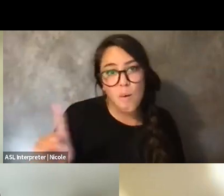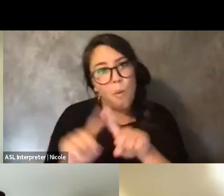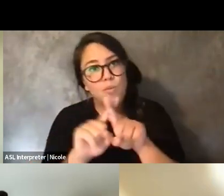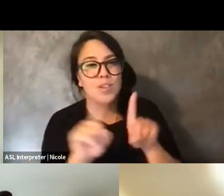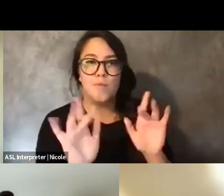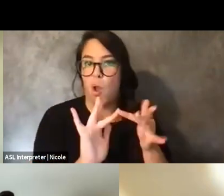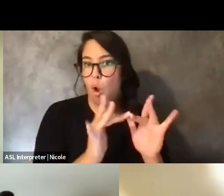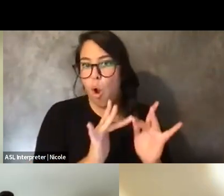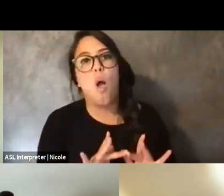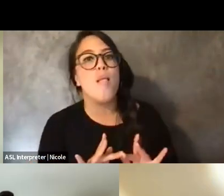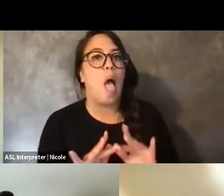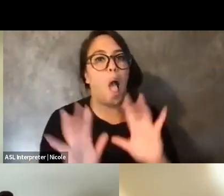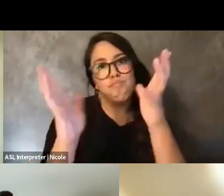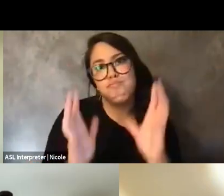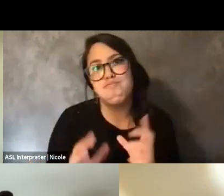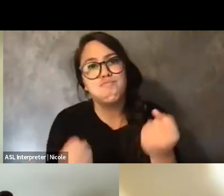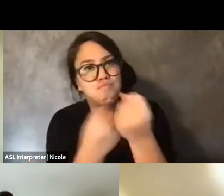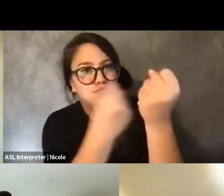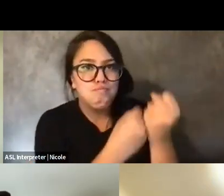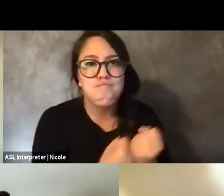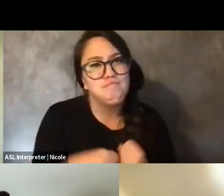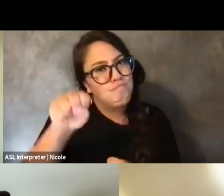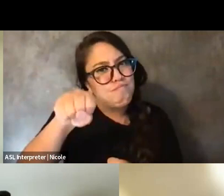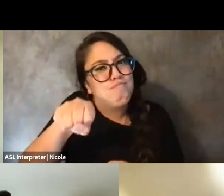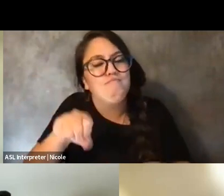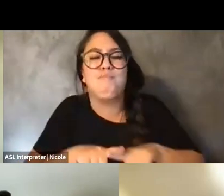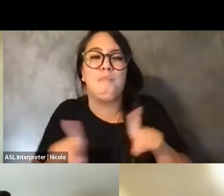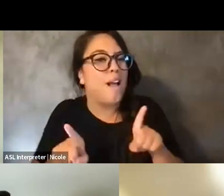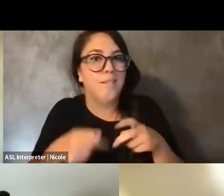But yes, it's really difficult to find time to just hang out.